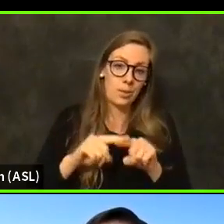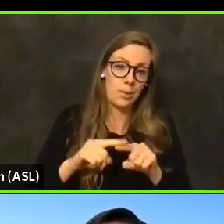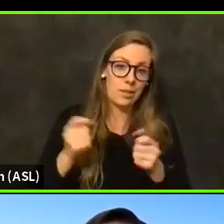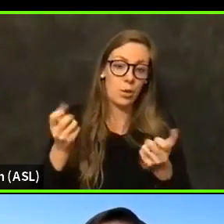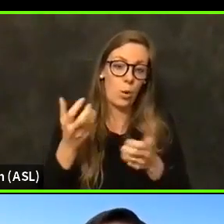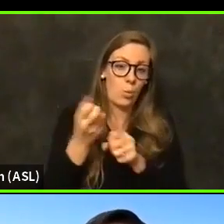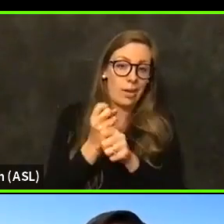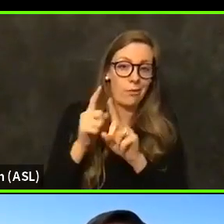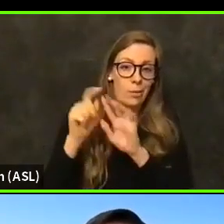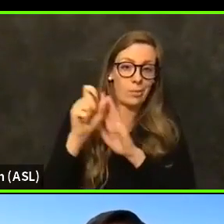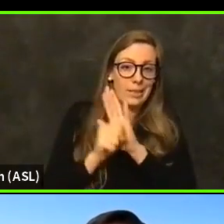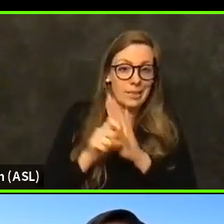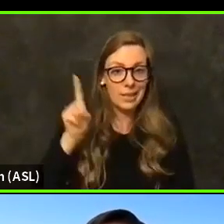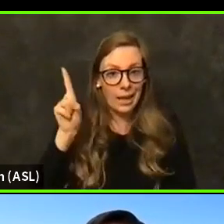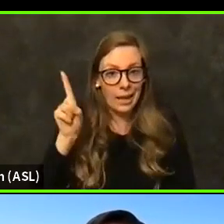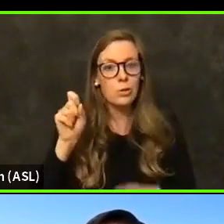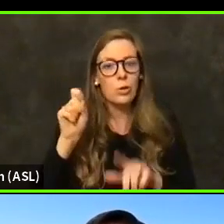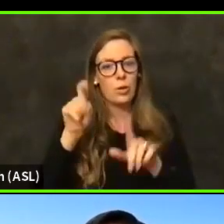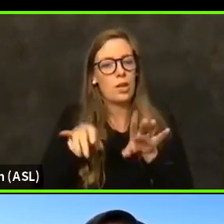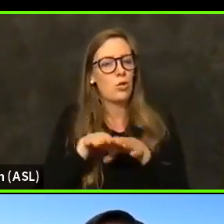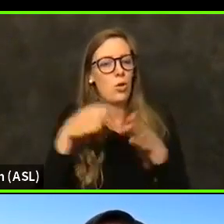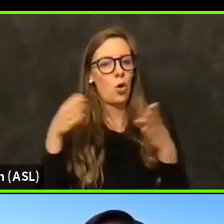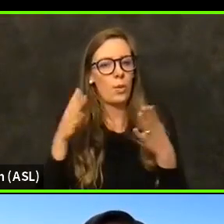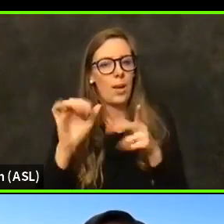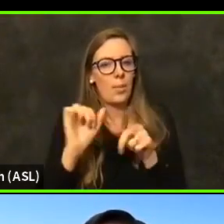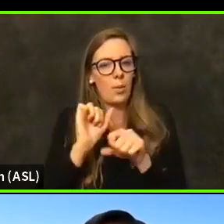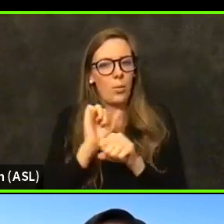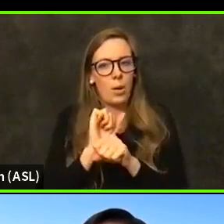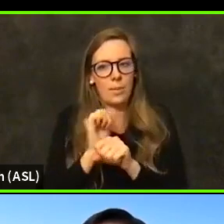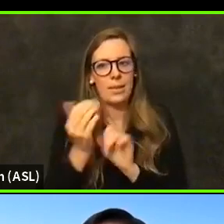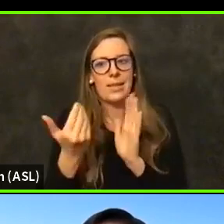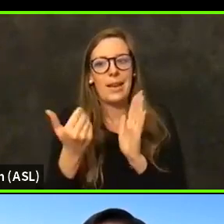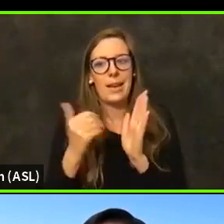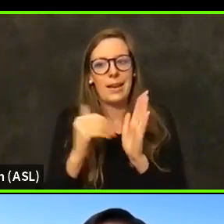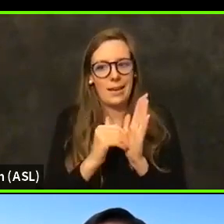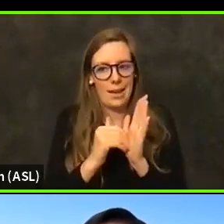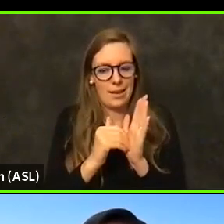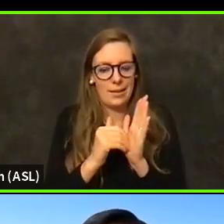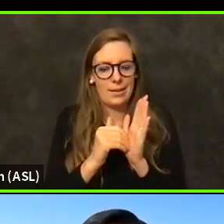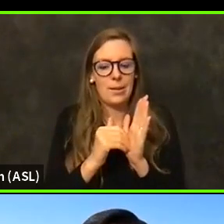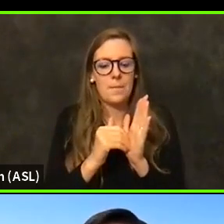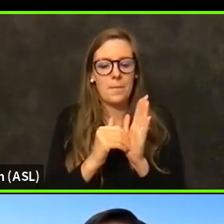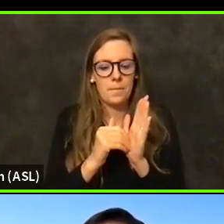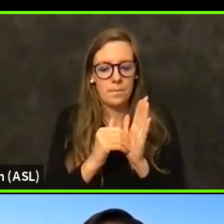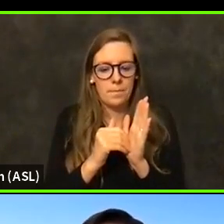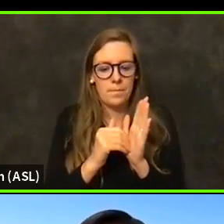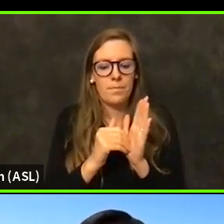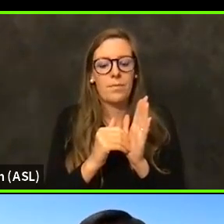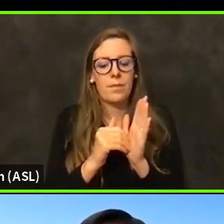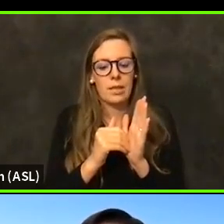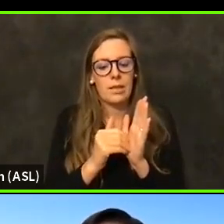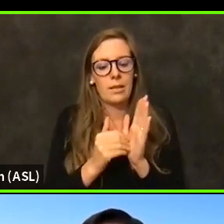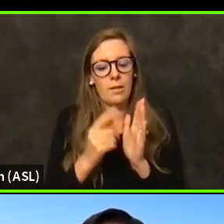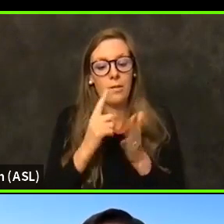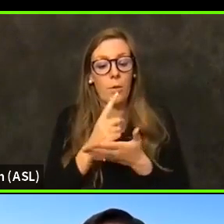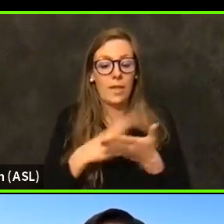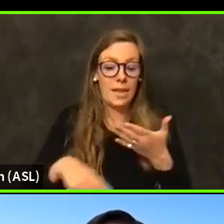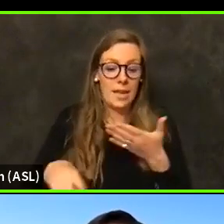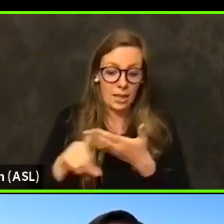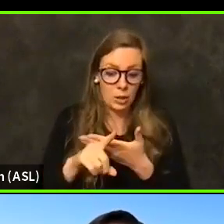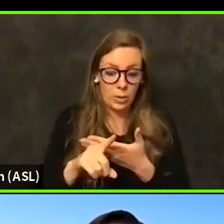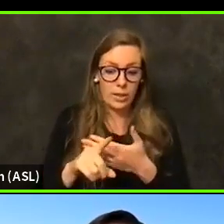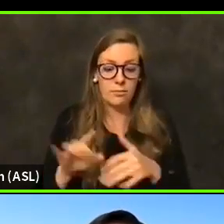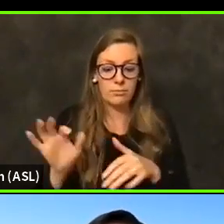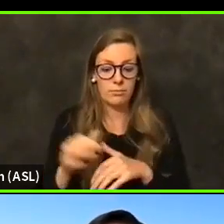So they should open up appointments again for the next week and or the week after.